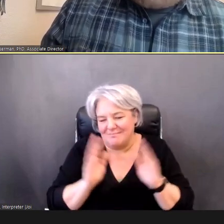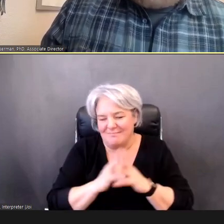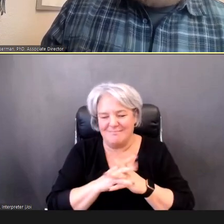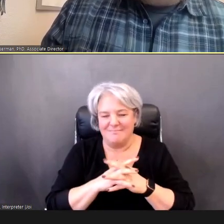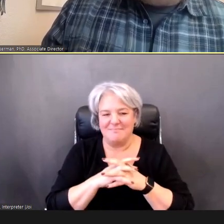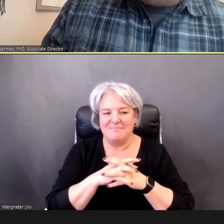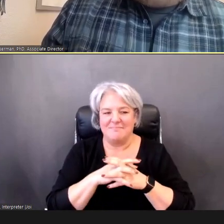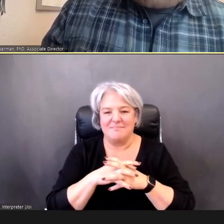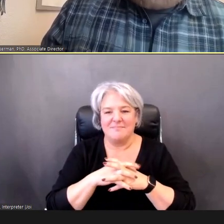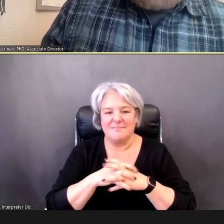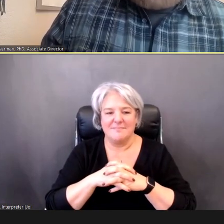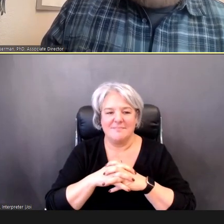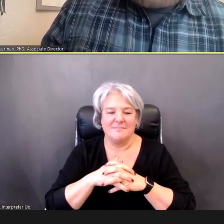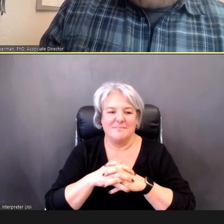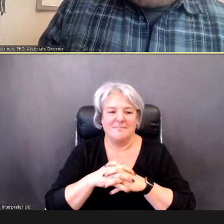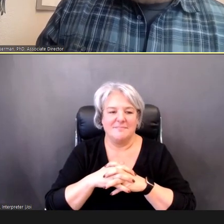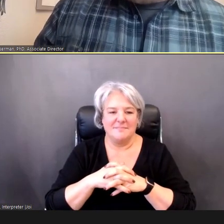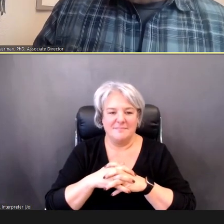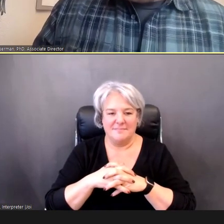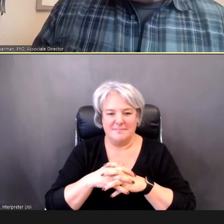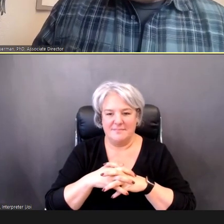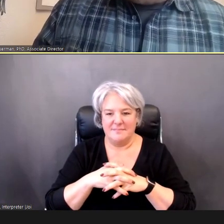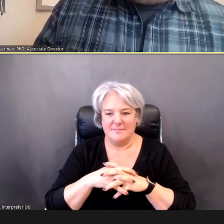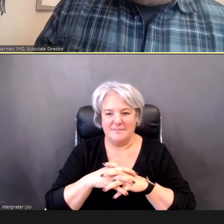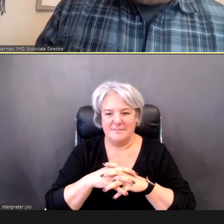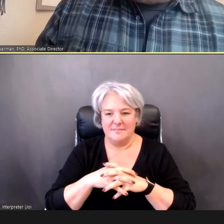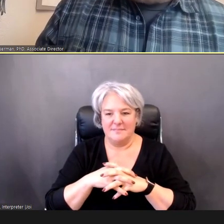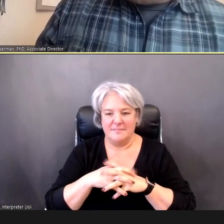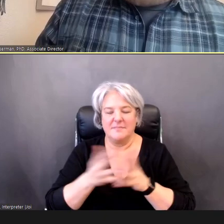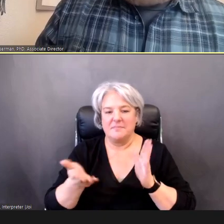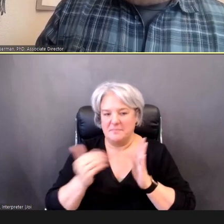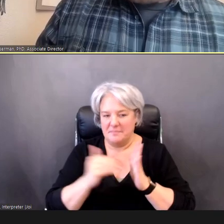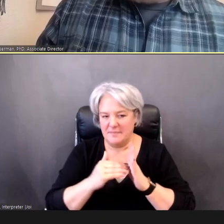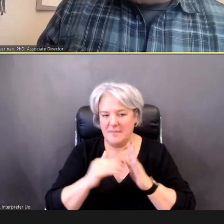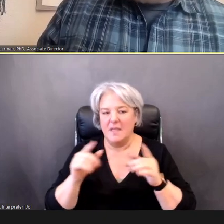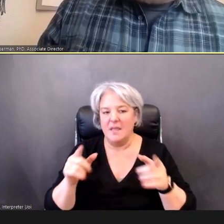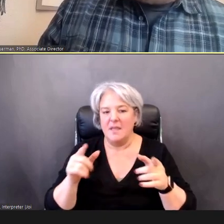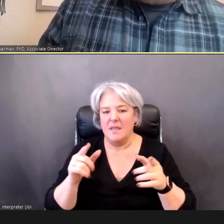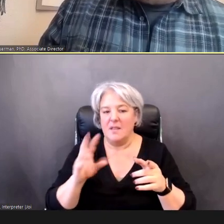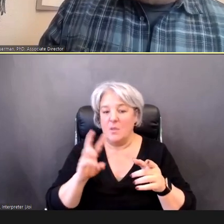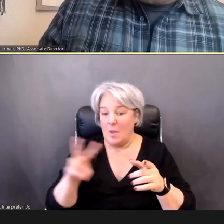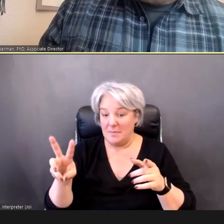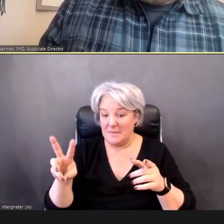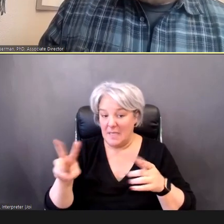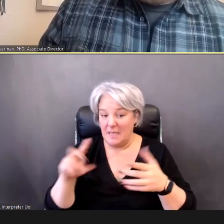primarily, So, again, -- our Web site --